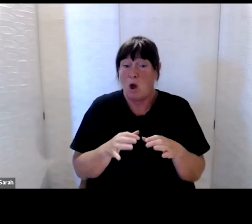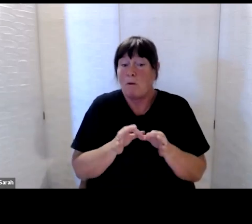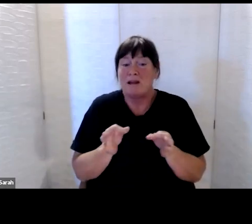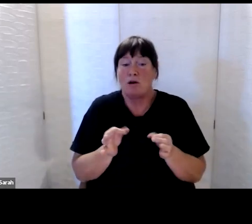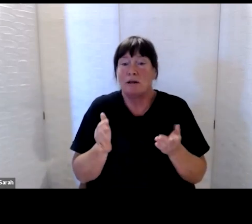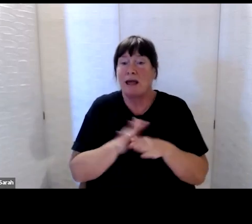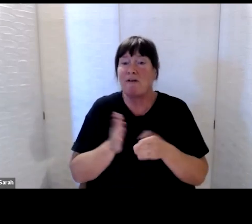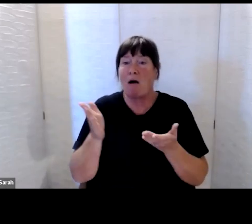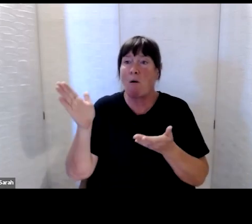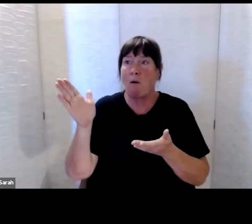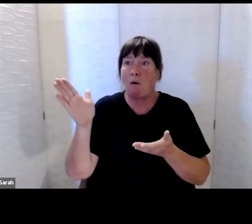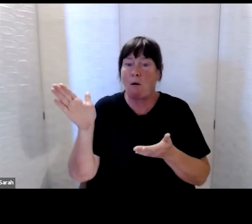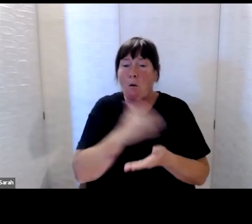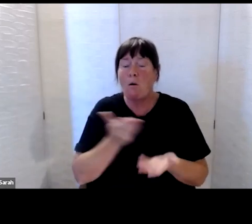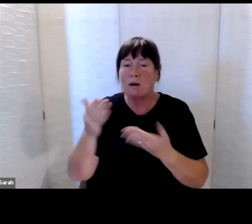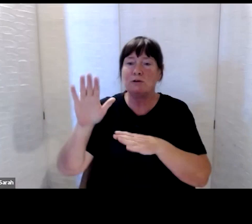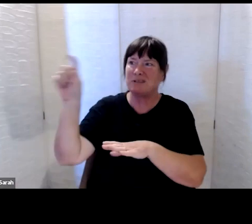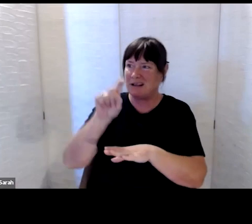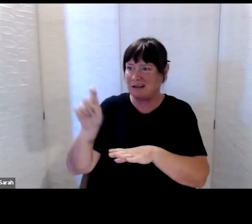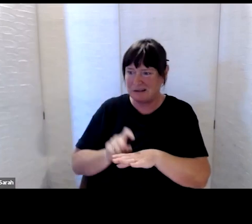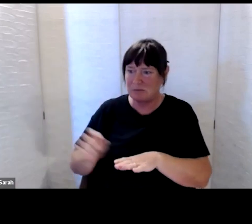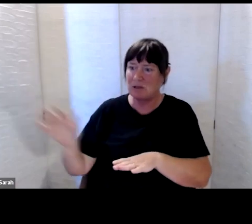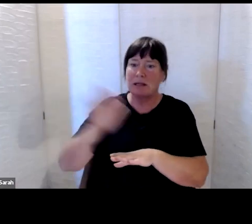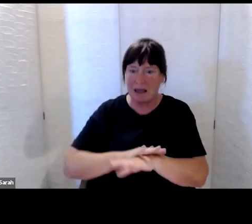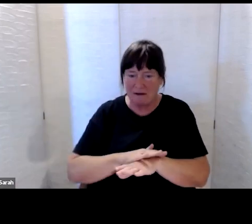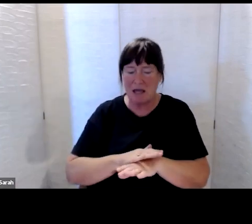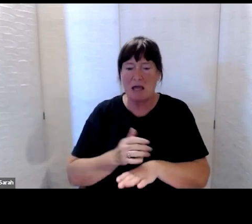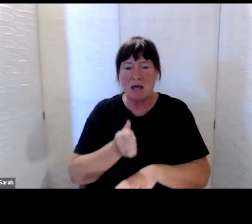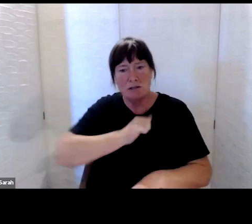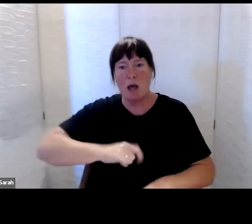our role has primarily been to support the lead agency,